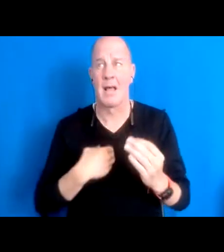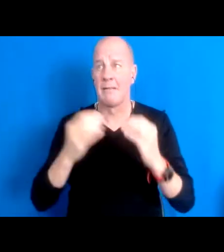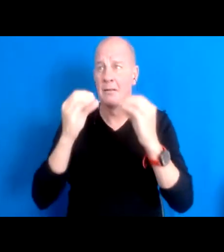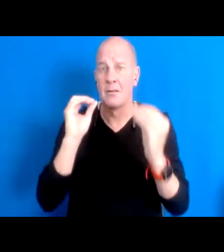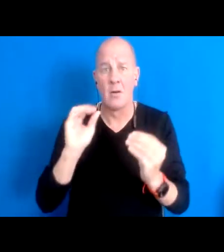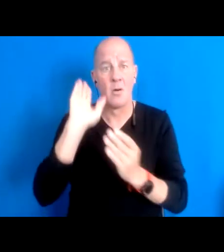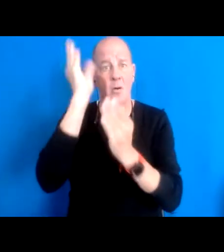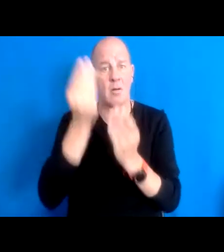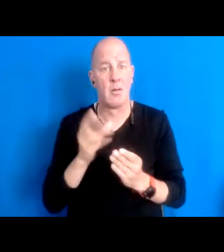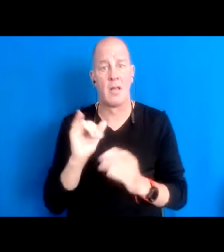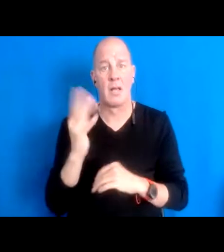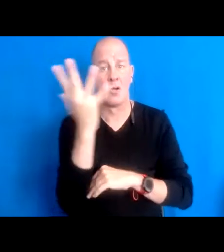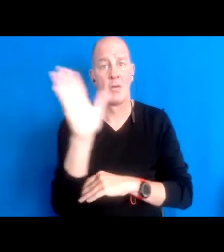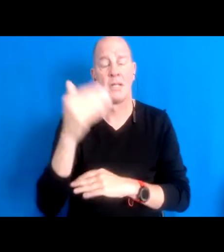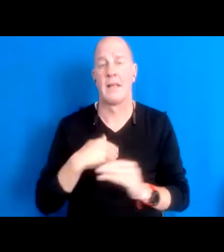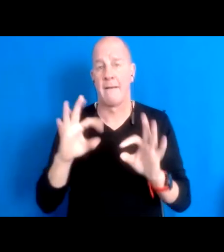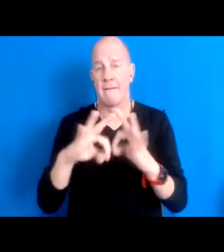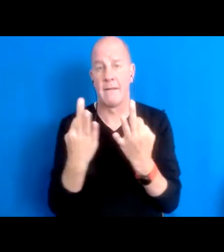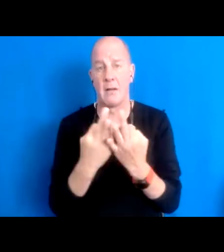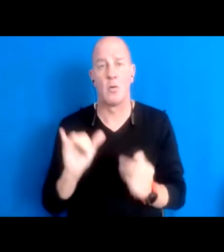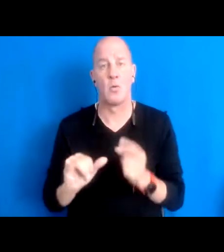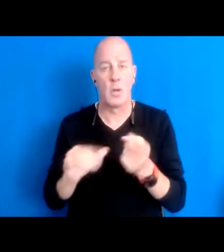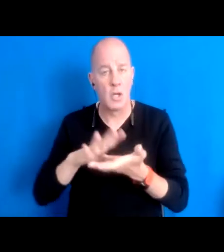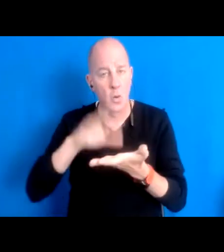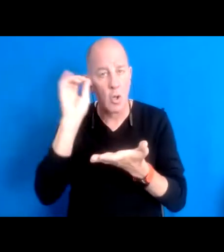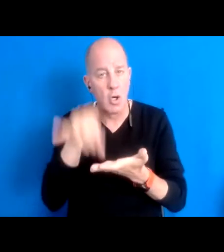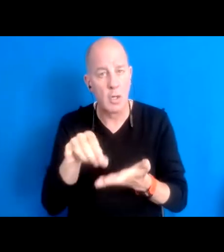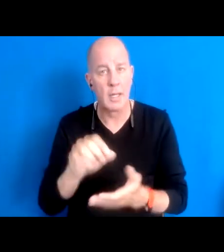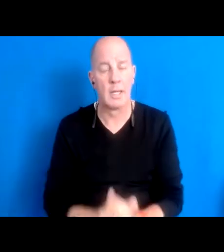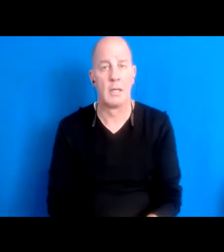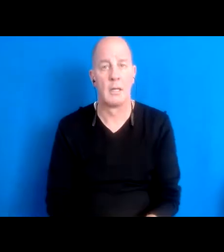15:42:52 You know know where do you, where do you learn that, you know, we don't know.